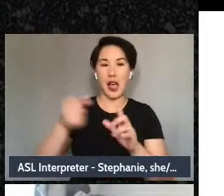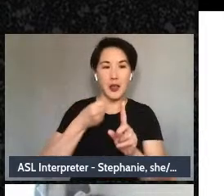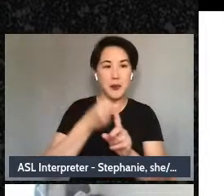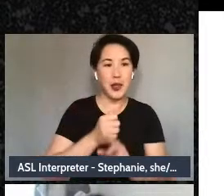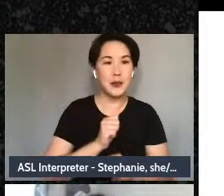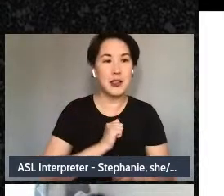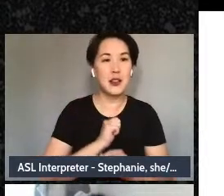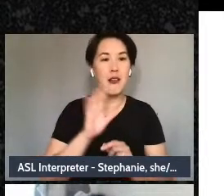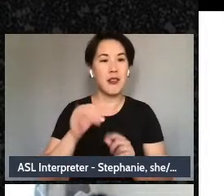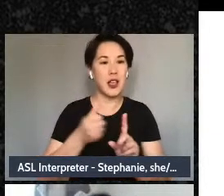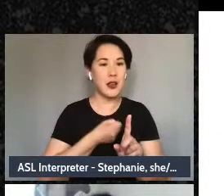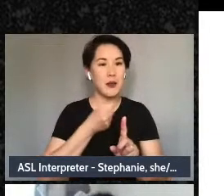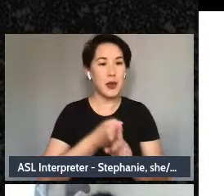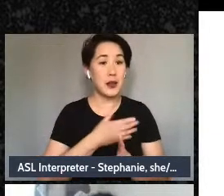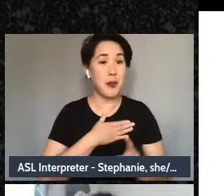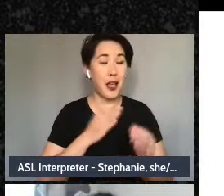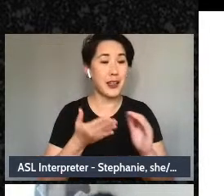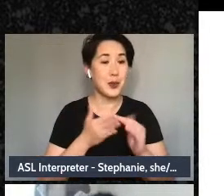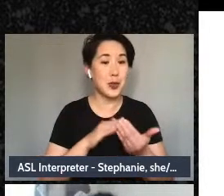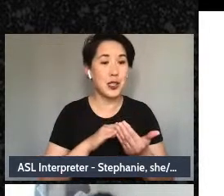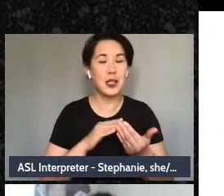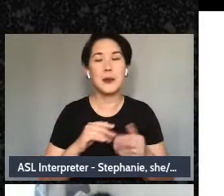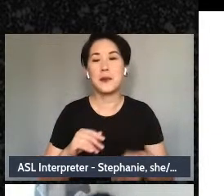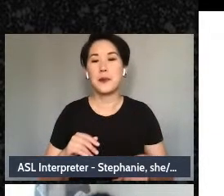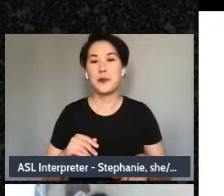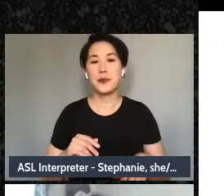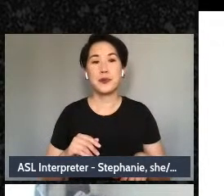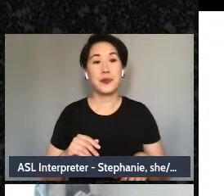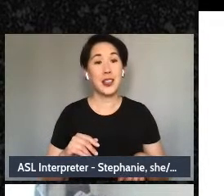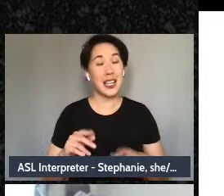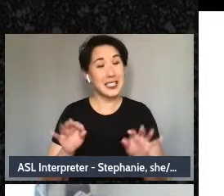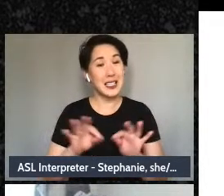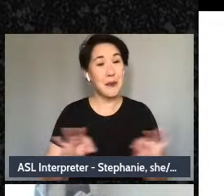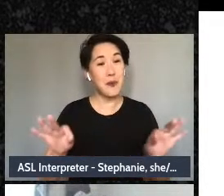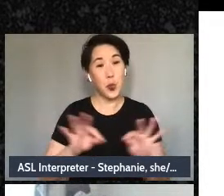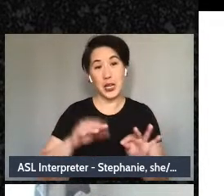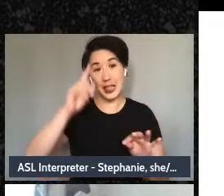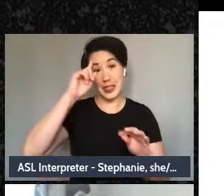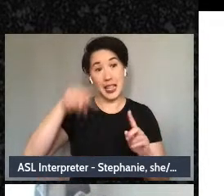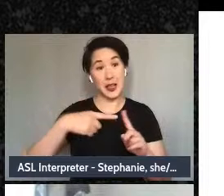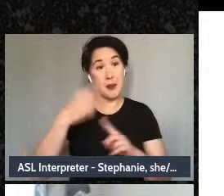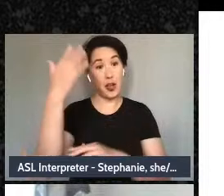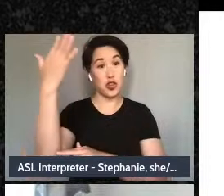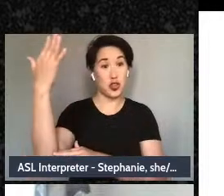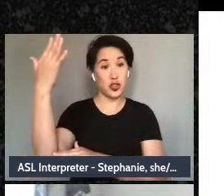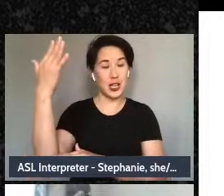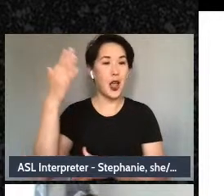were born from, it's important to think of it as a tree. Because without me really looking at the